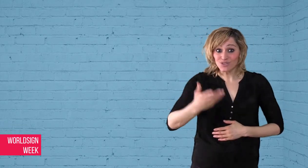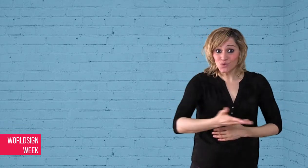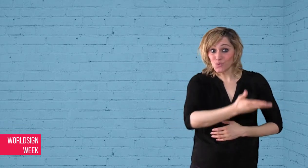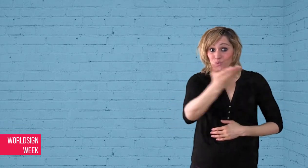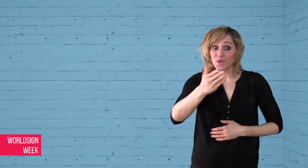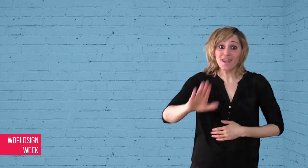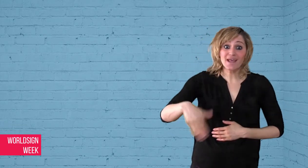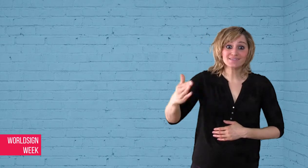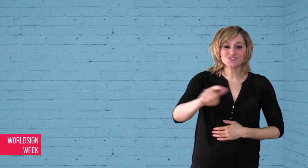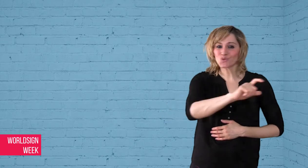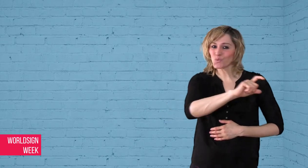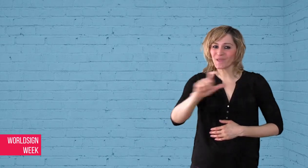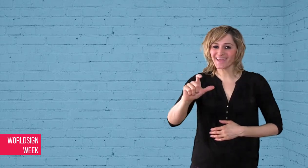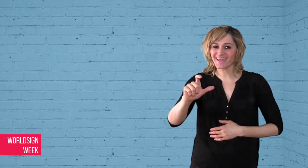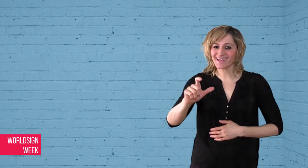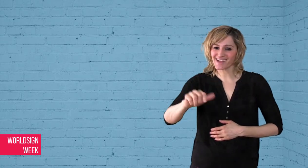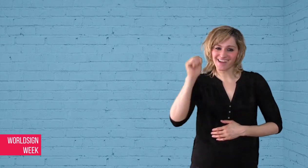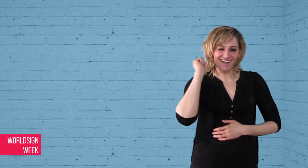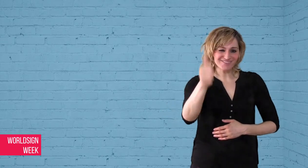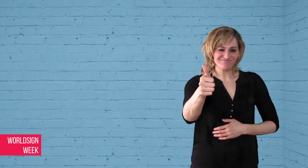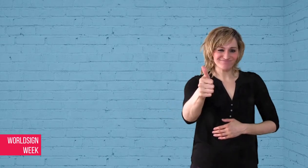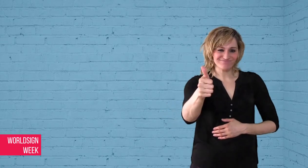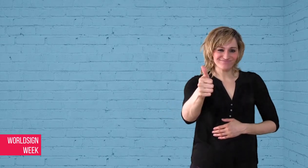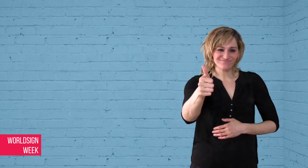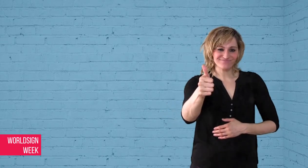See you next week.